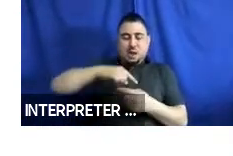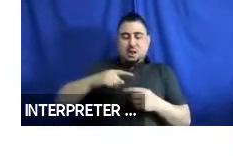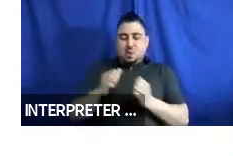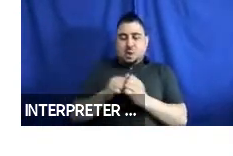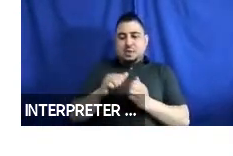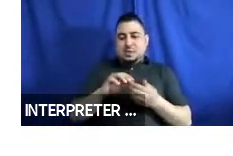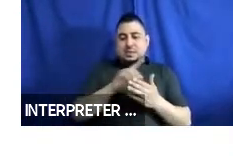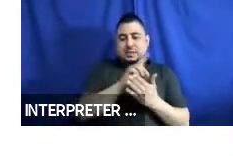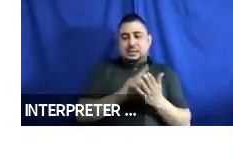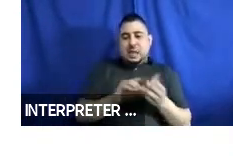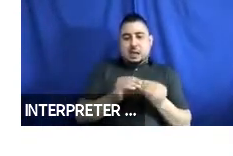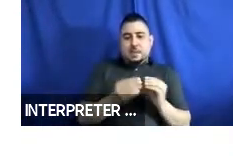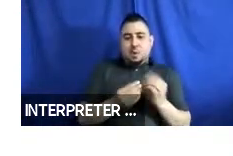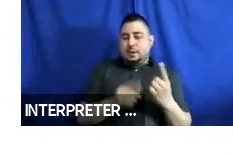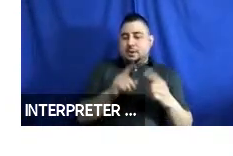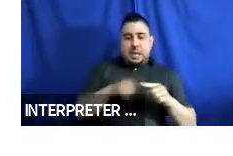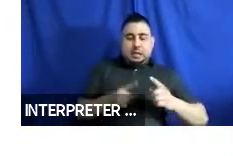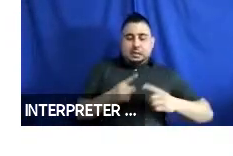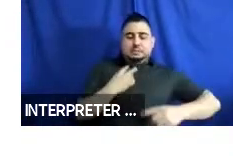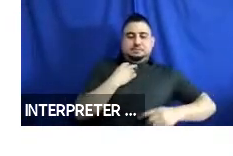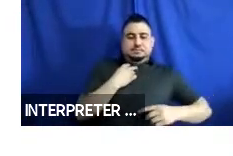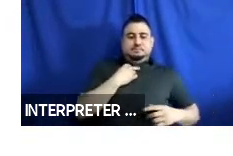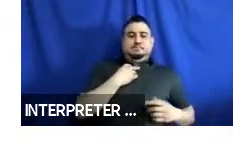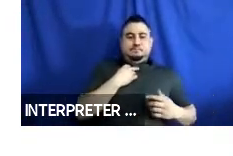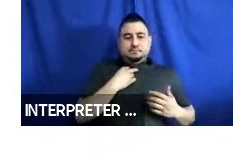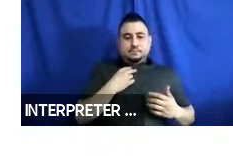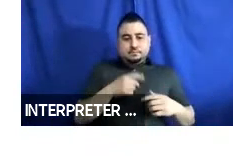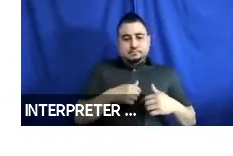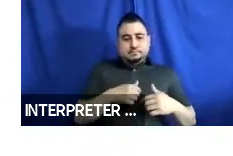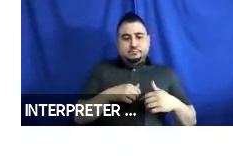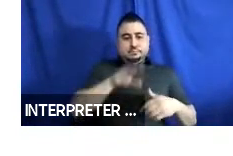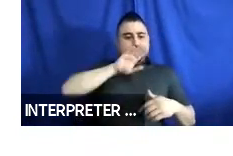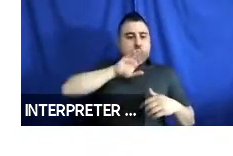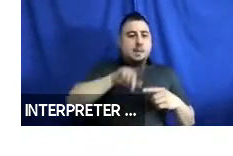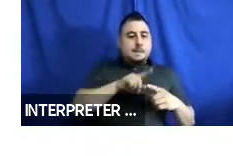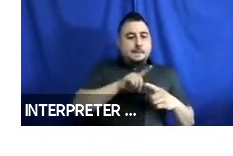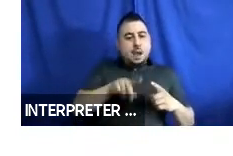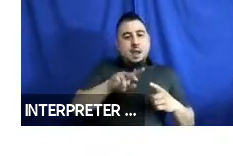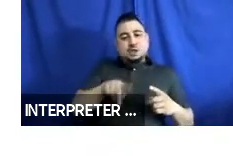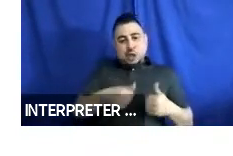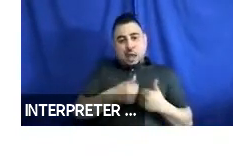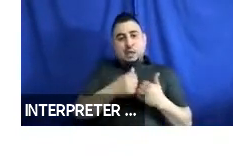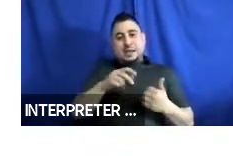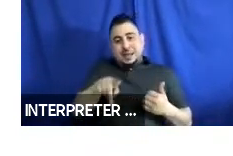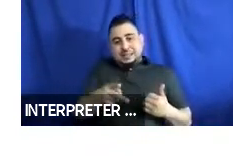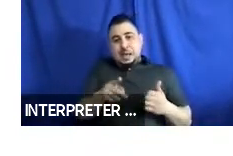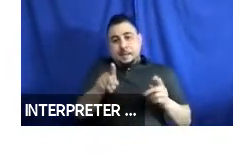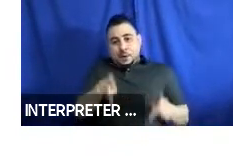one. And this was particularly challenging when there was a second person on the vehicle,